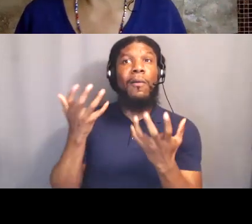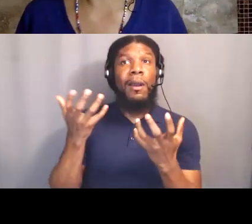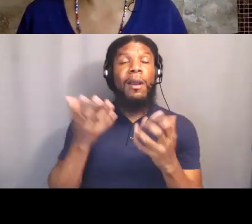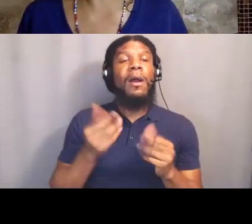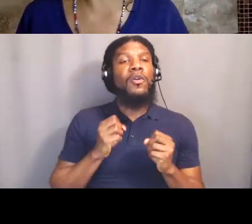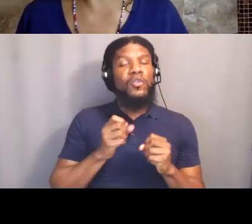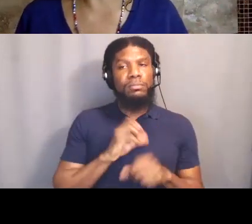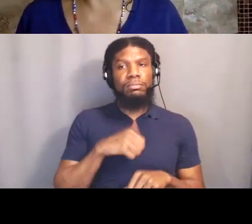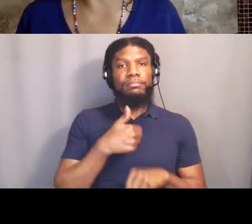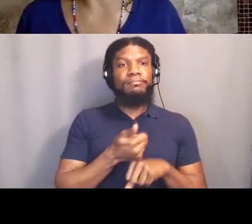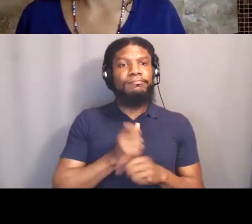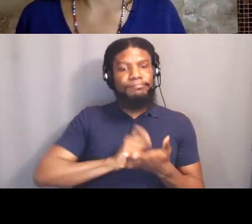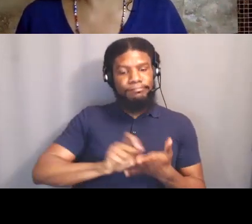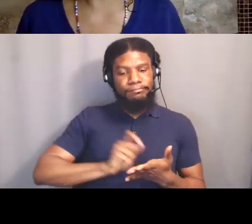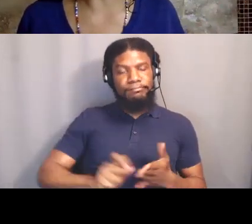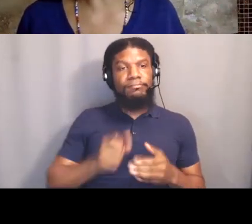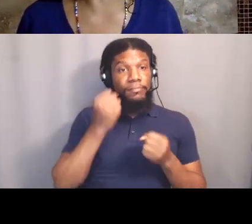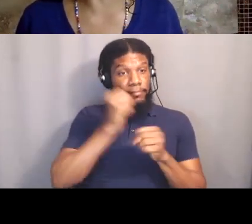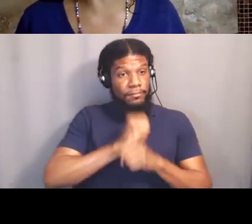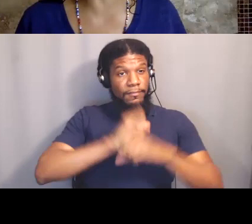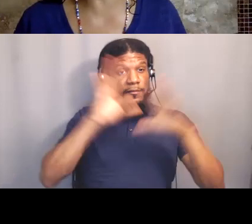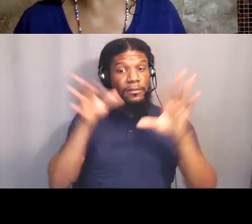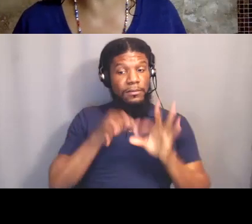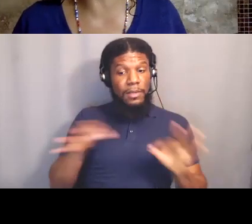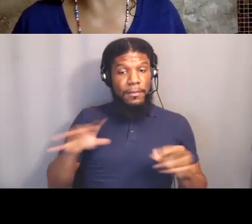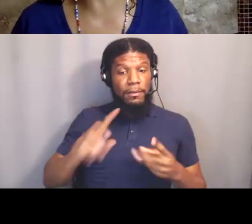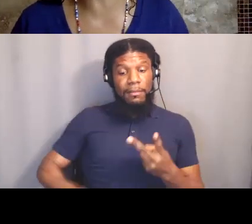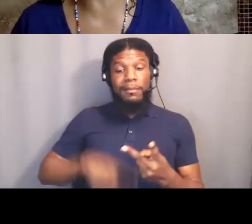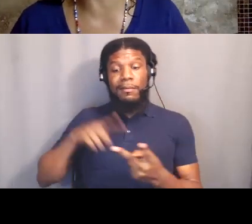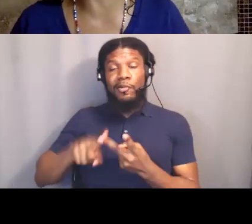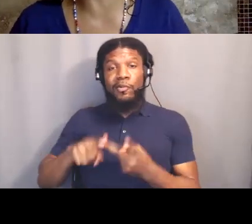and the world that we live in. And we talked about it last week in terms of survival